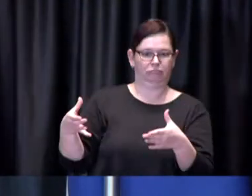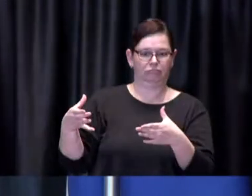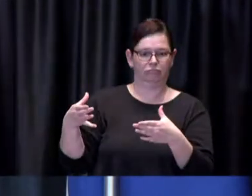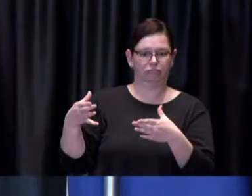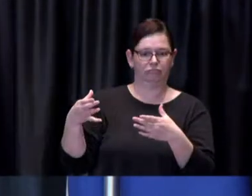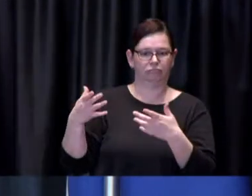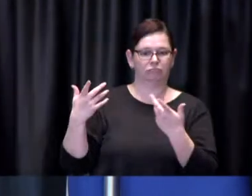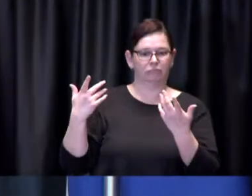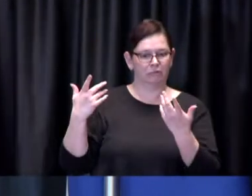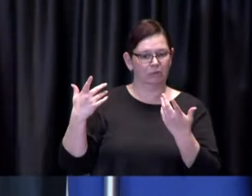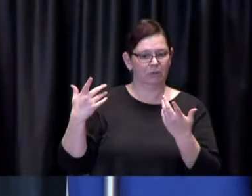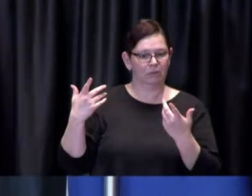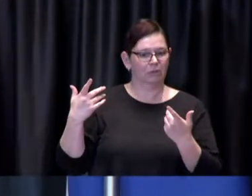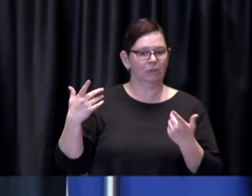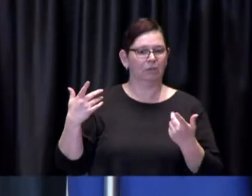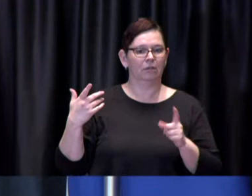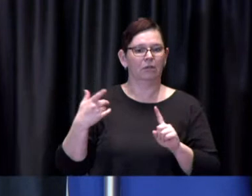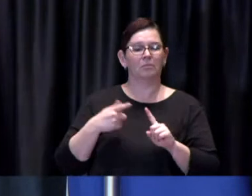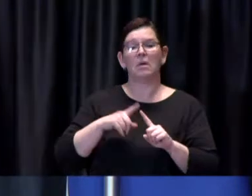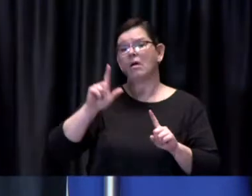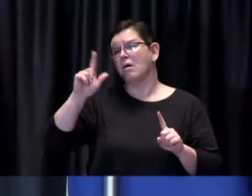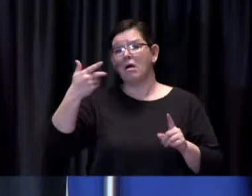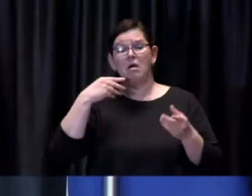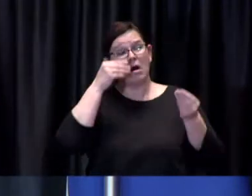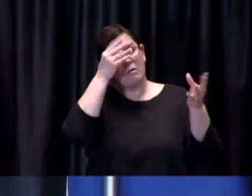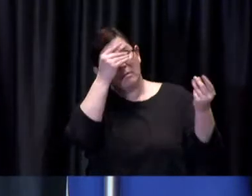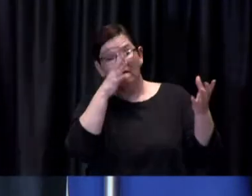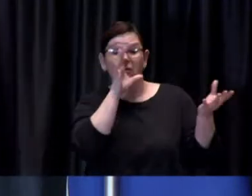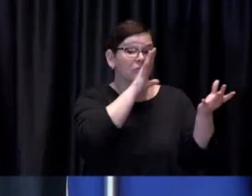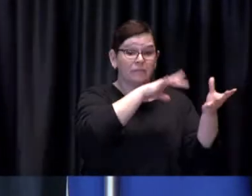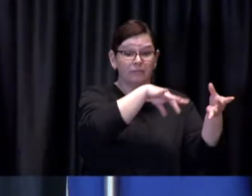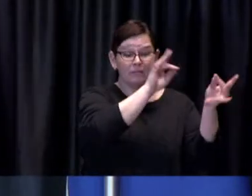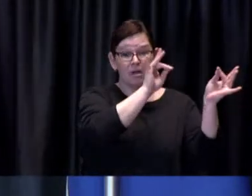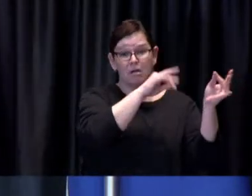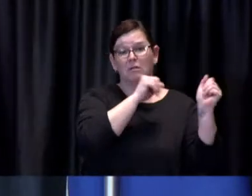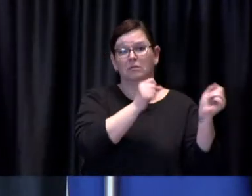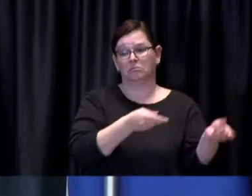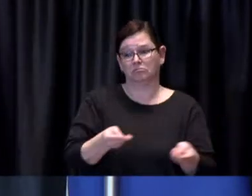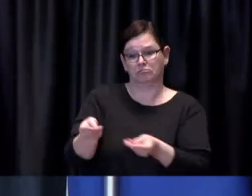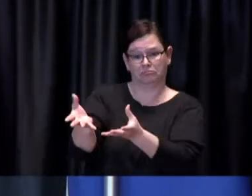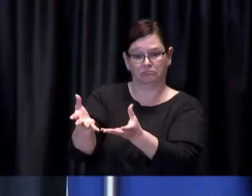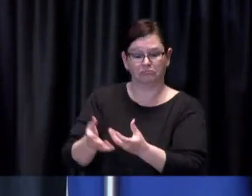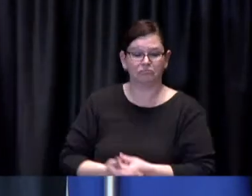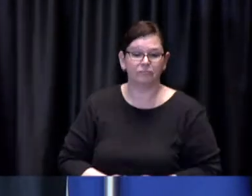But you know in alignment with the earlier question I think these are important bits of